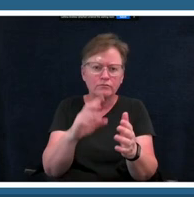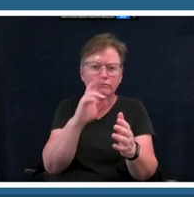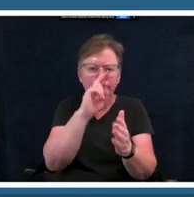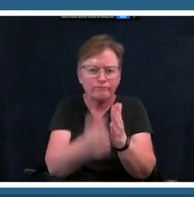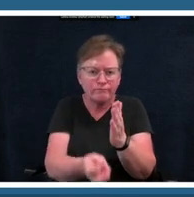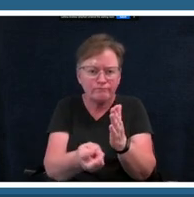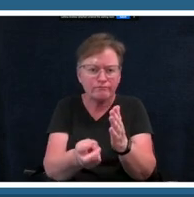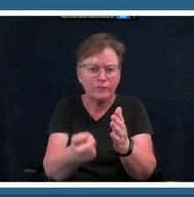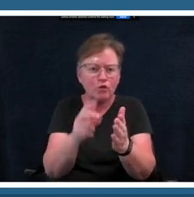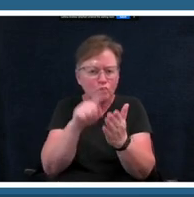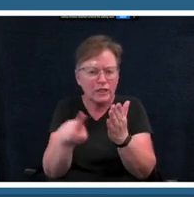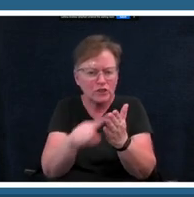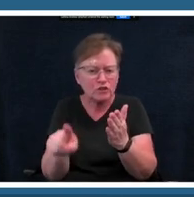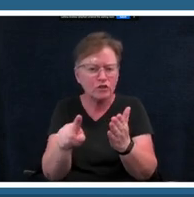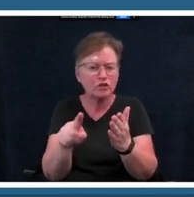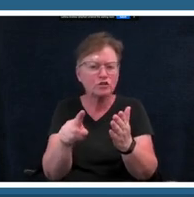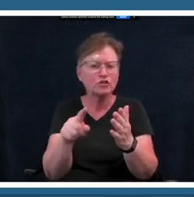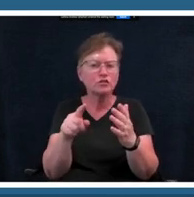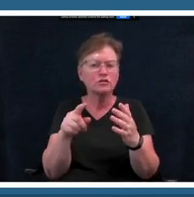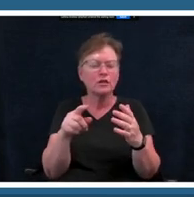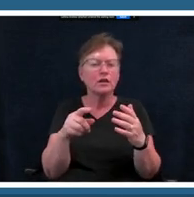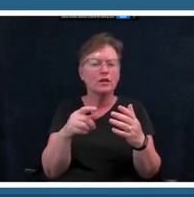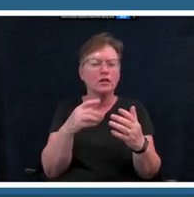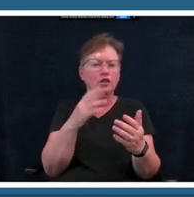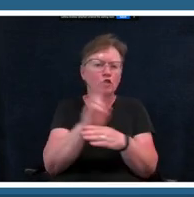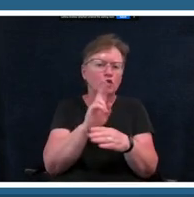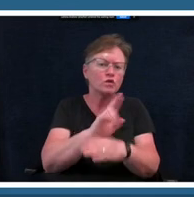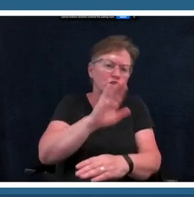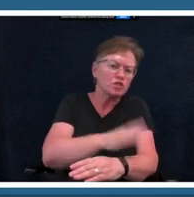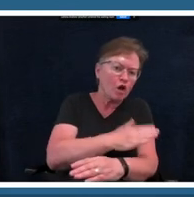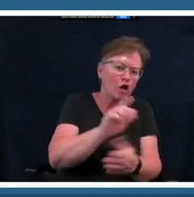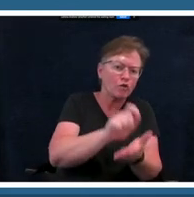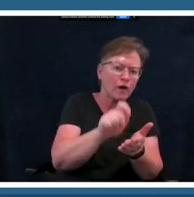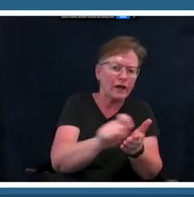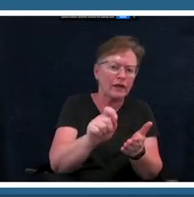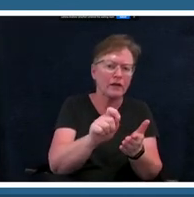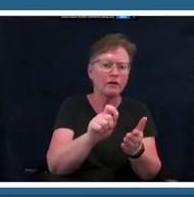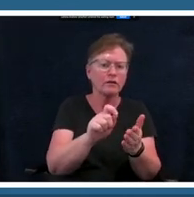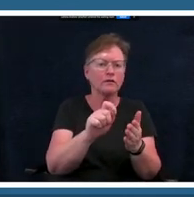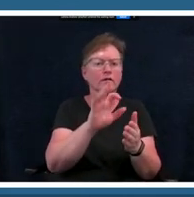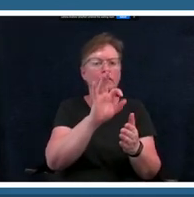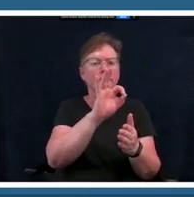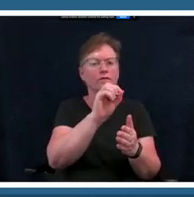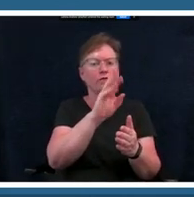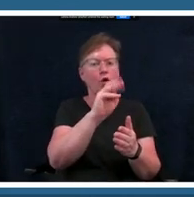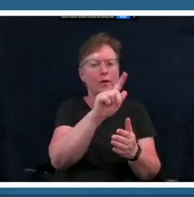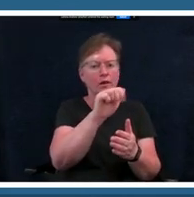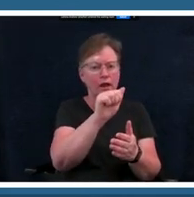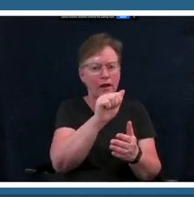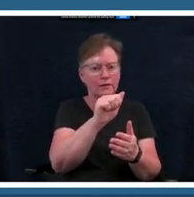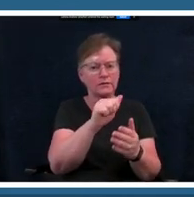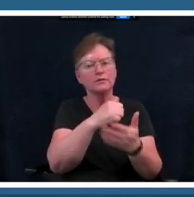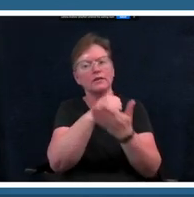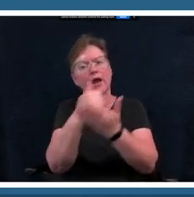these songwriting formulas and formats are a great way to help with all of